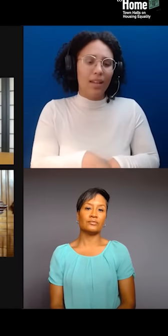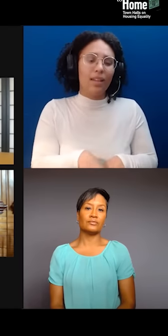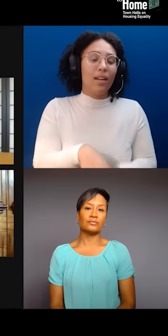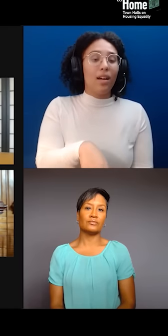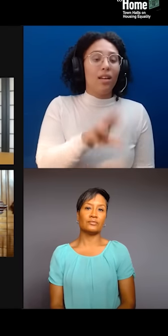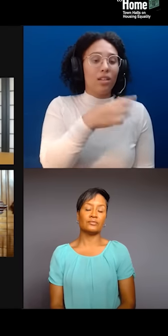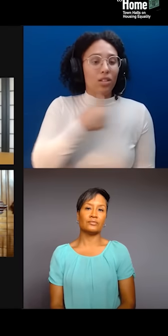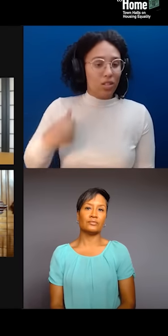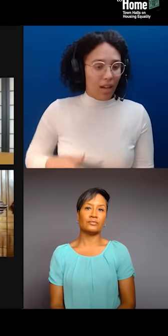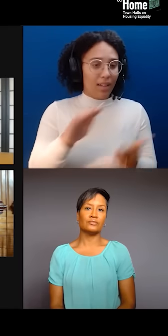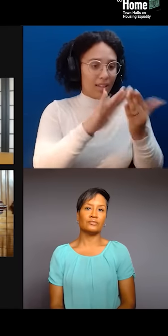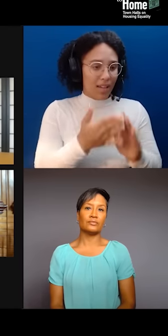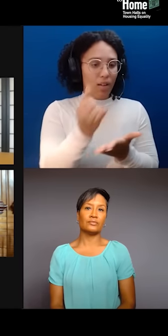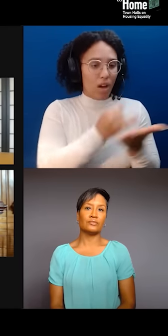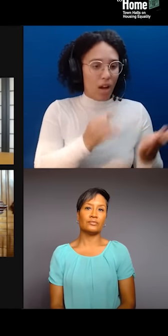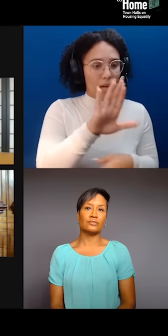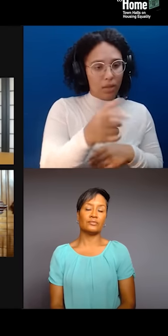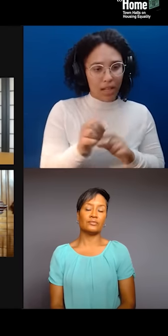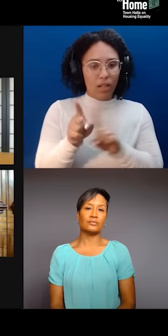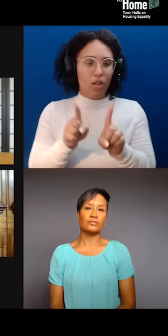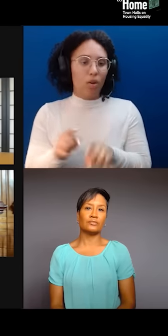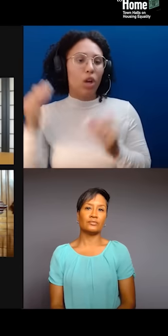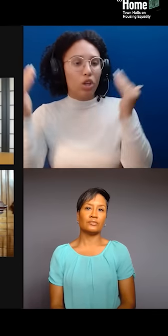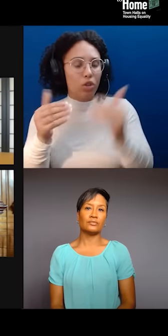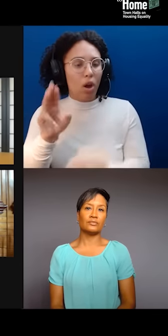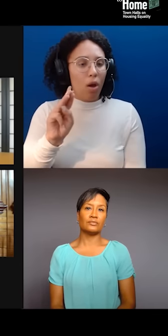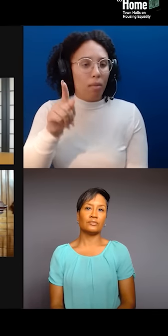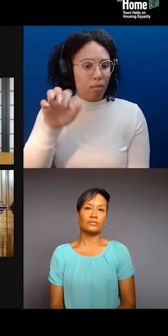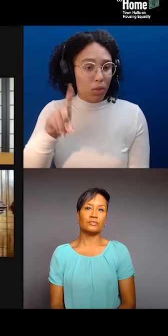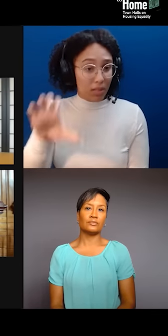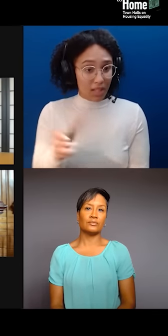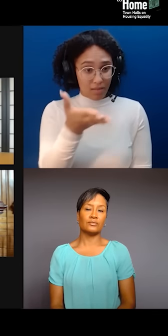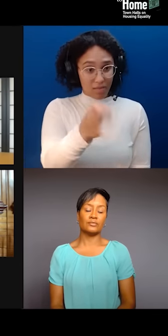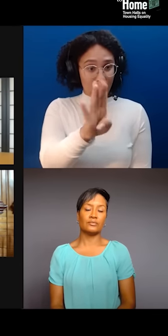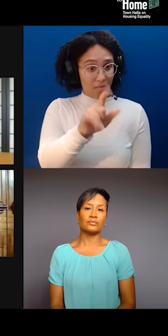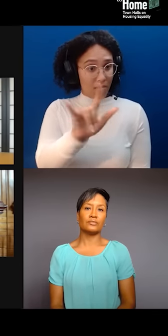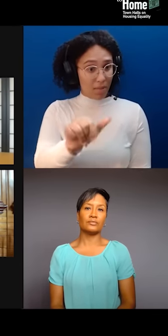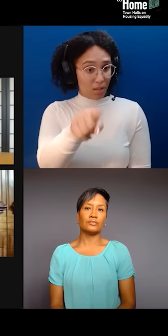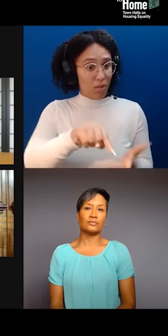Betty, would you start us off please? Sure. Thanks again for having me, Brian.